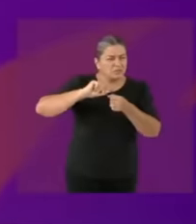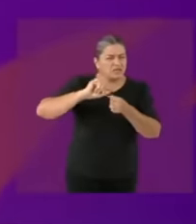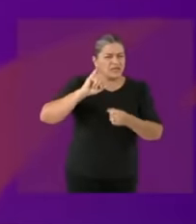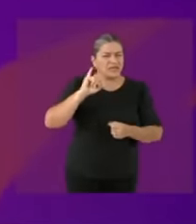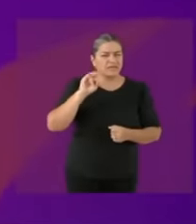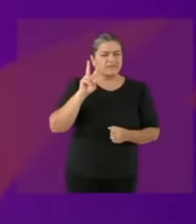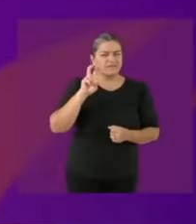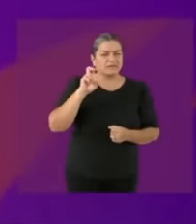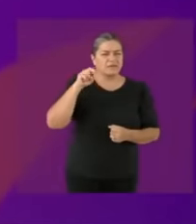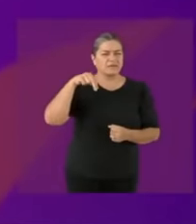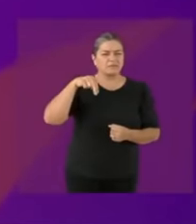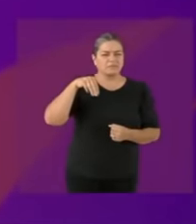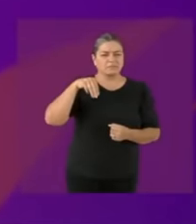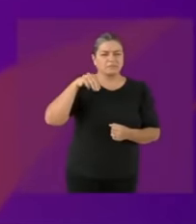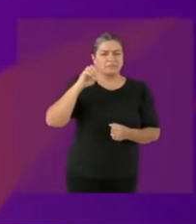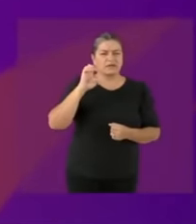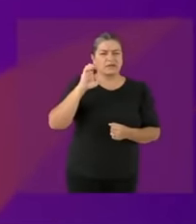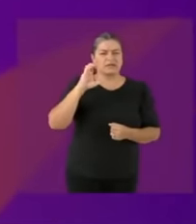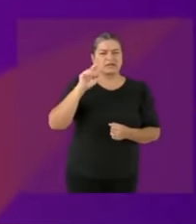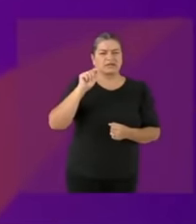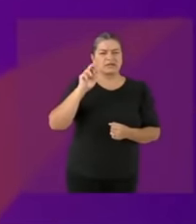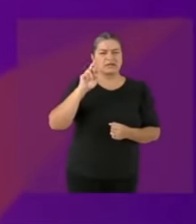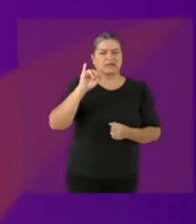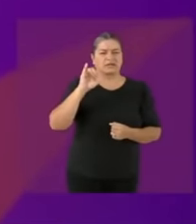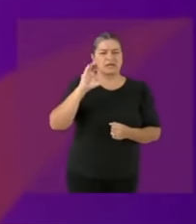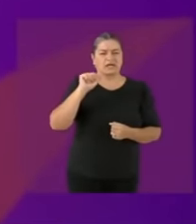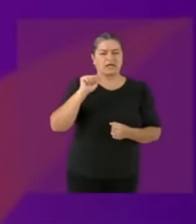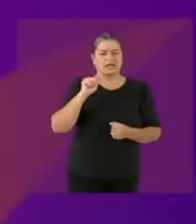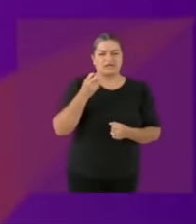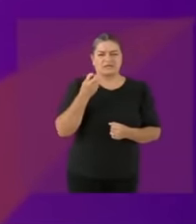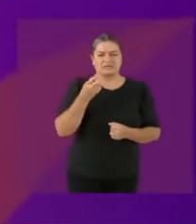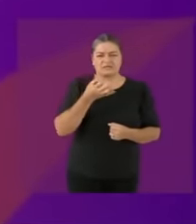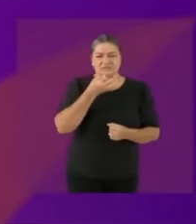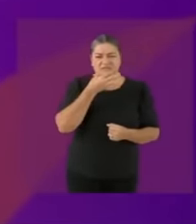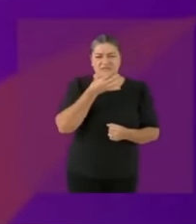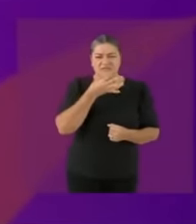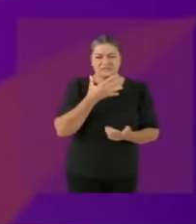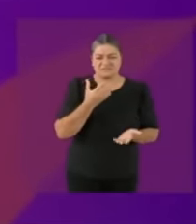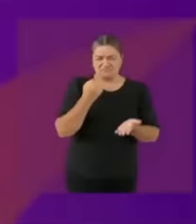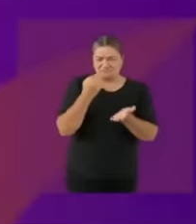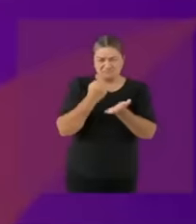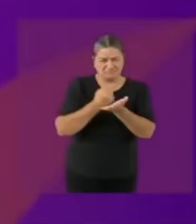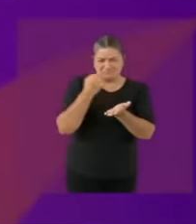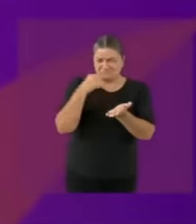six-year term has had a great scandal we continue and I started with Carlos Salinas and each six-year term He has